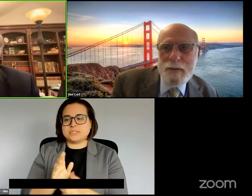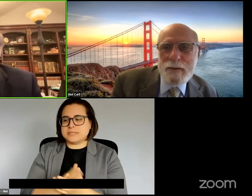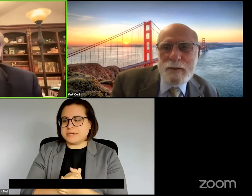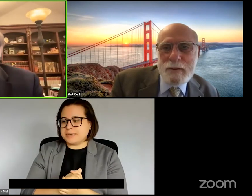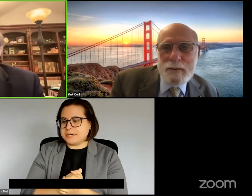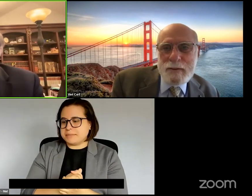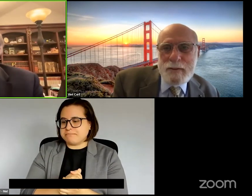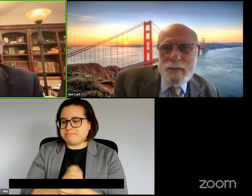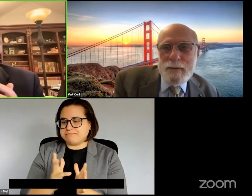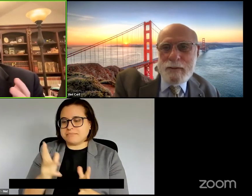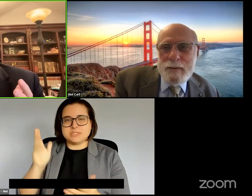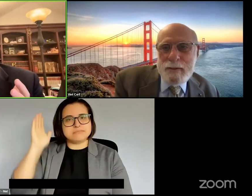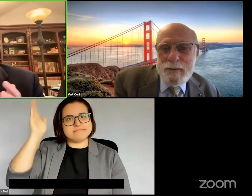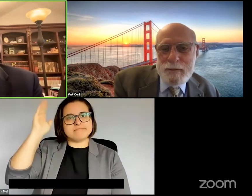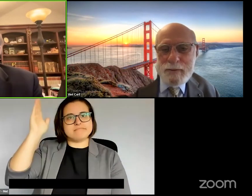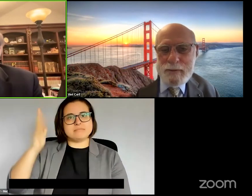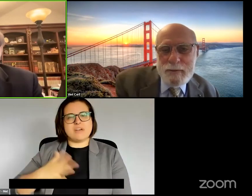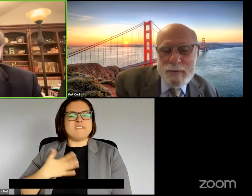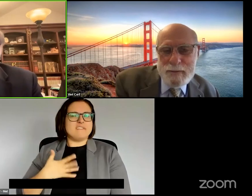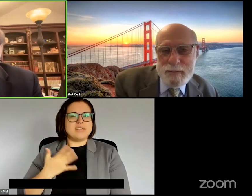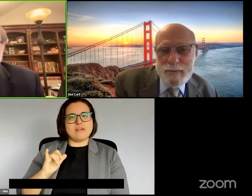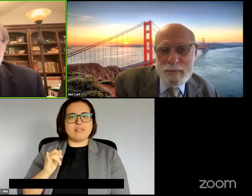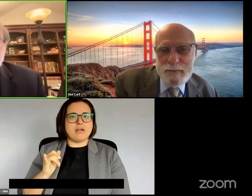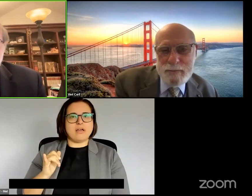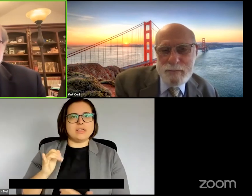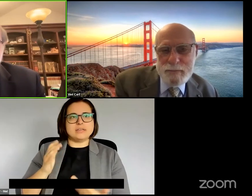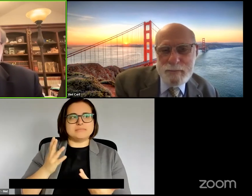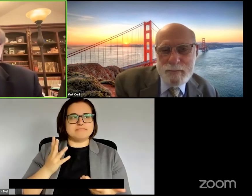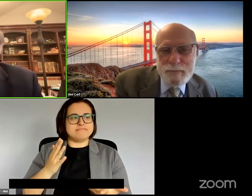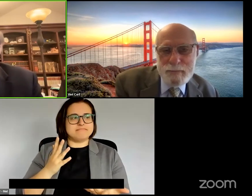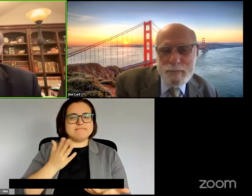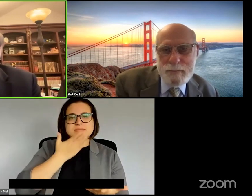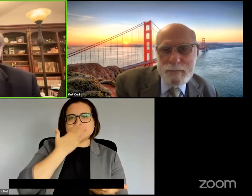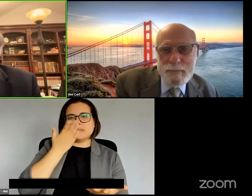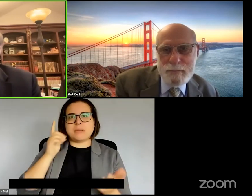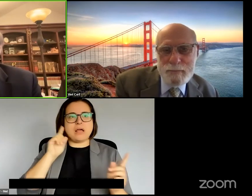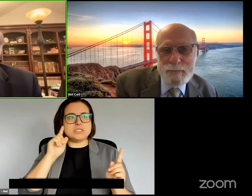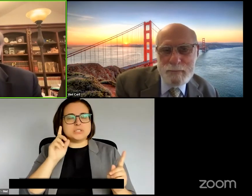through our senses but with the direct brain interface maybe we can communicate emotions,